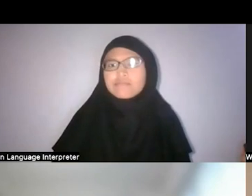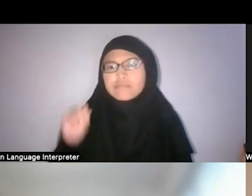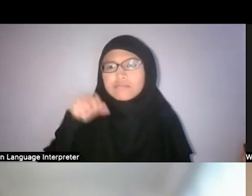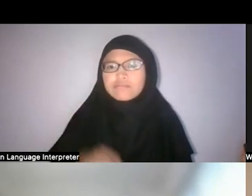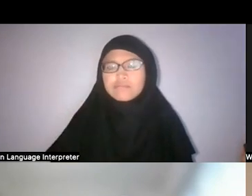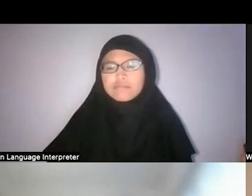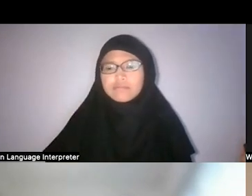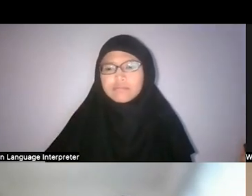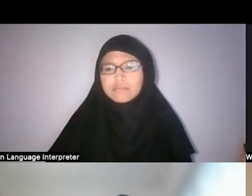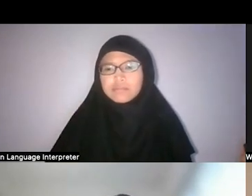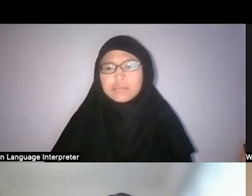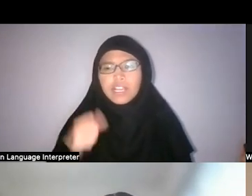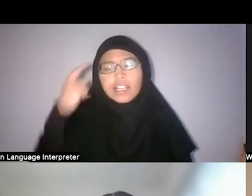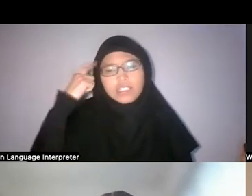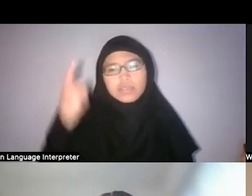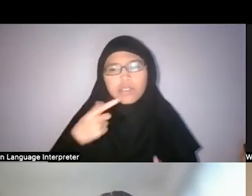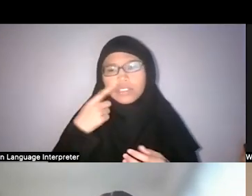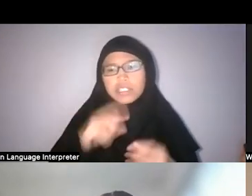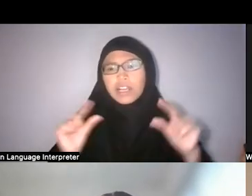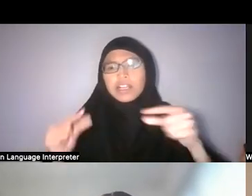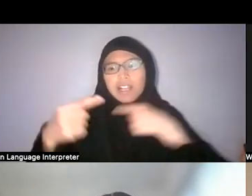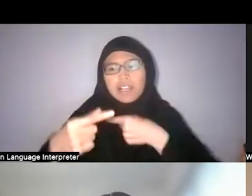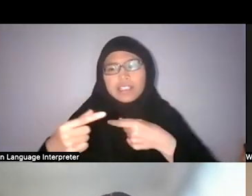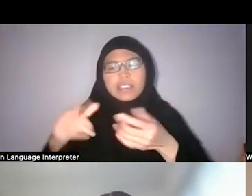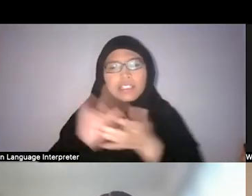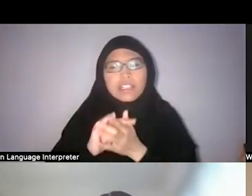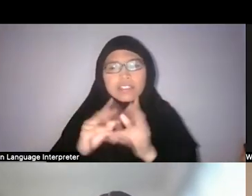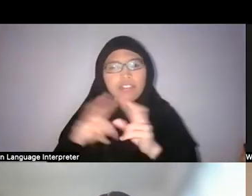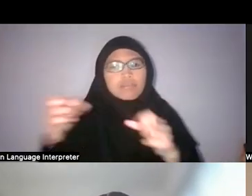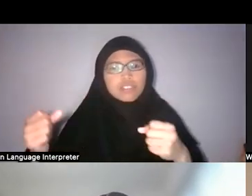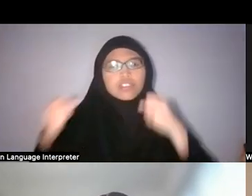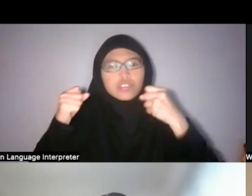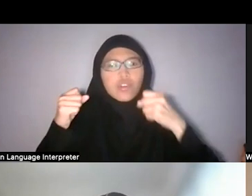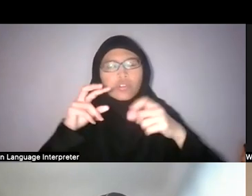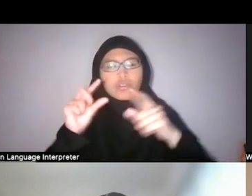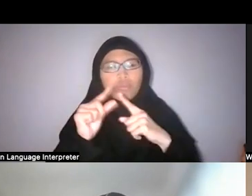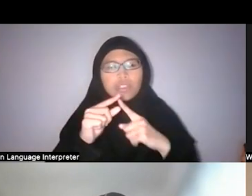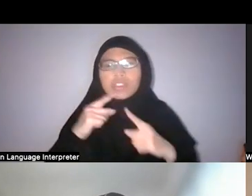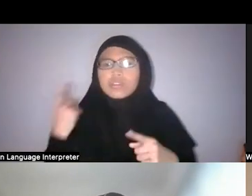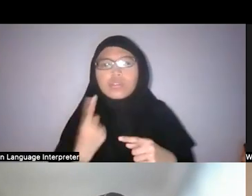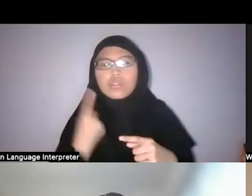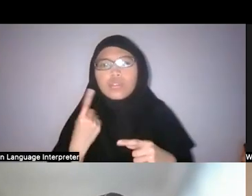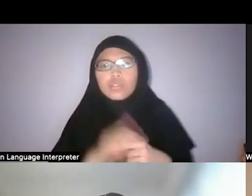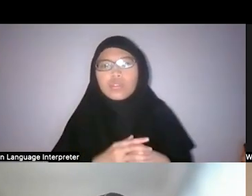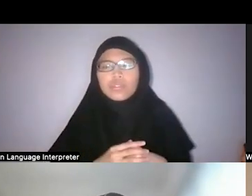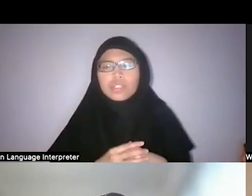Khairulddin: Yeah you mentioned “garden”. I think that’s a very strong word that’s always been recurrent in our imagination